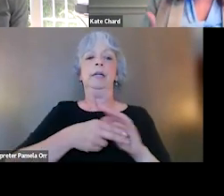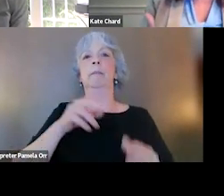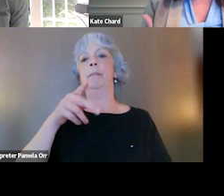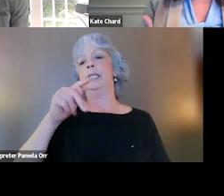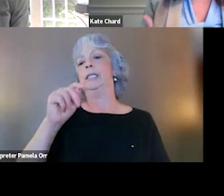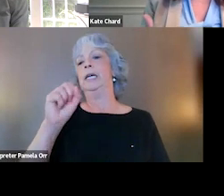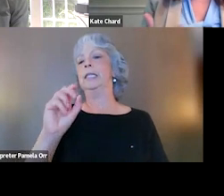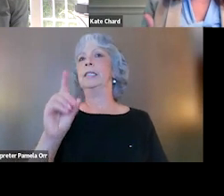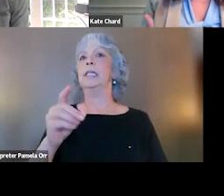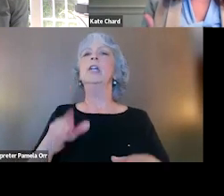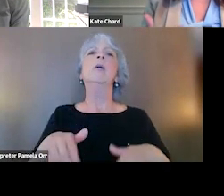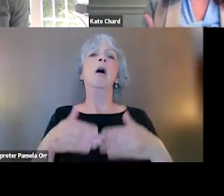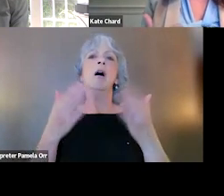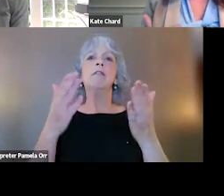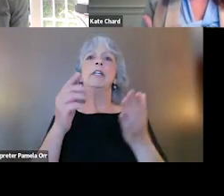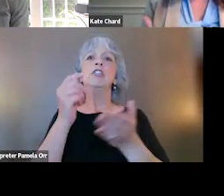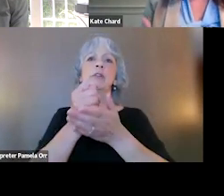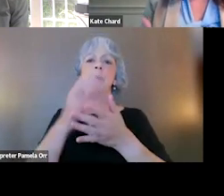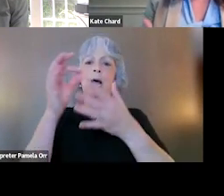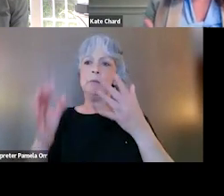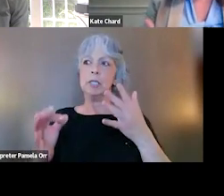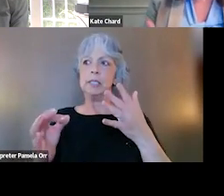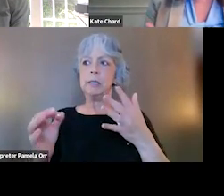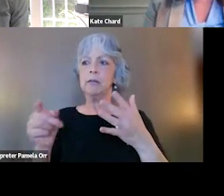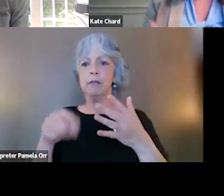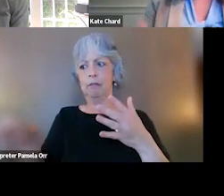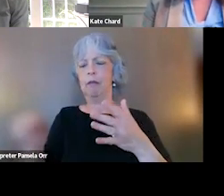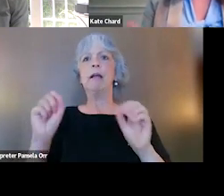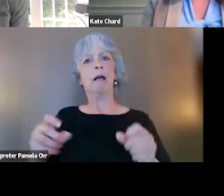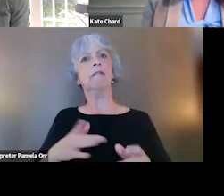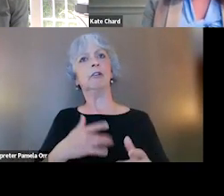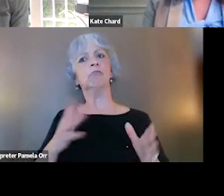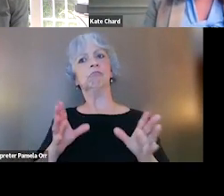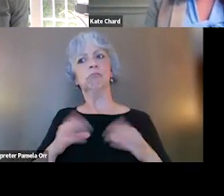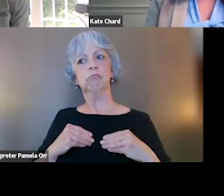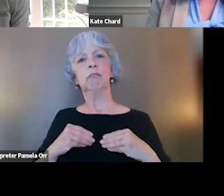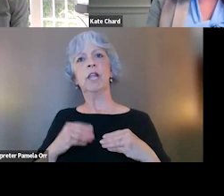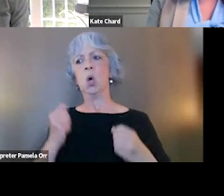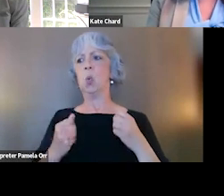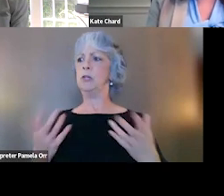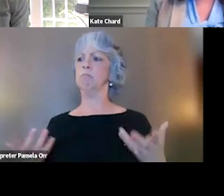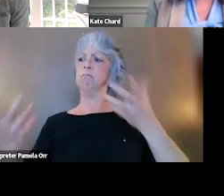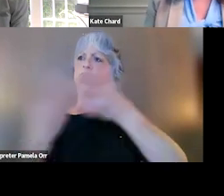to our clients that they'll take. And so really letting them choose, which is the treatment that I like the best,